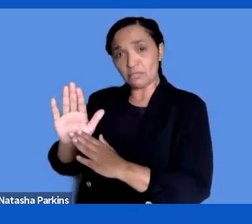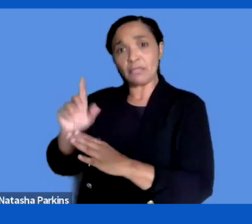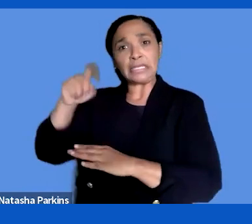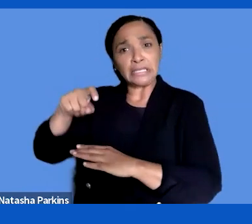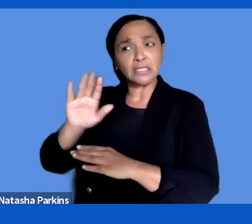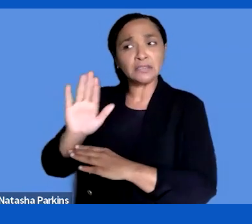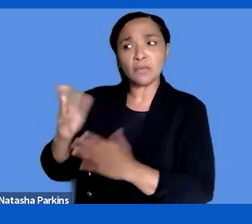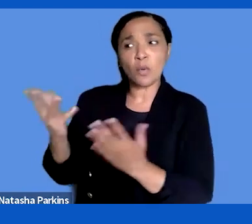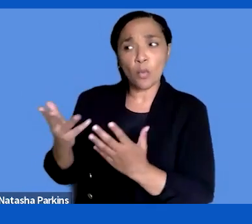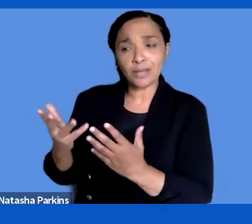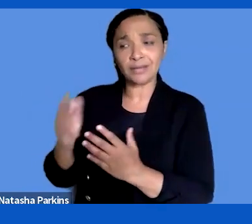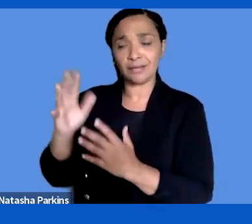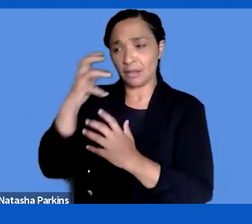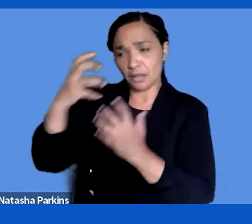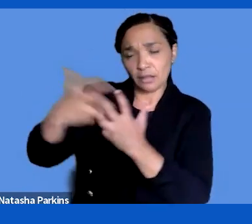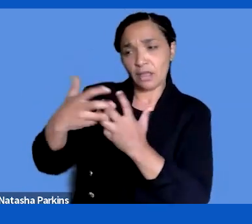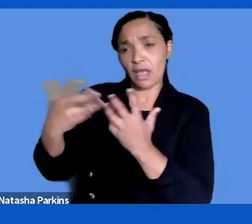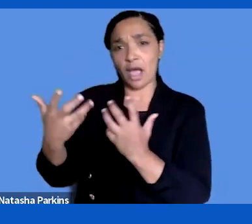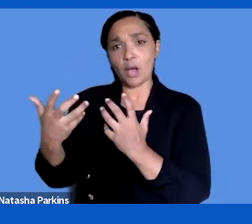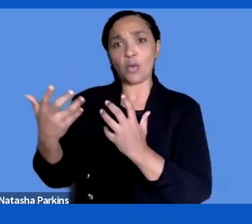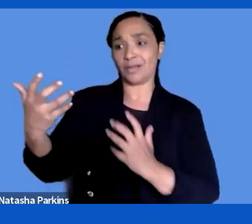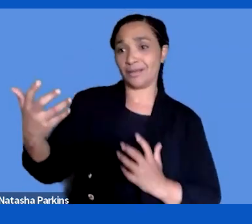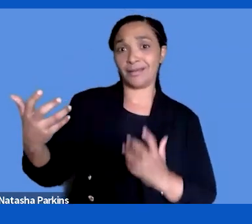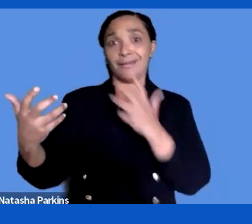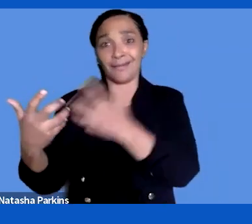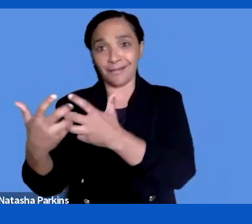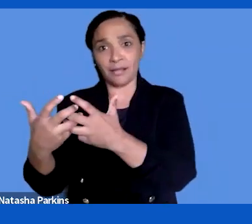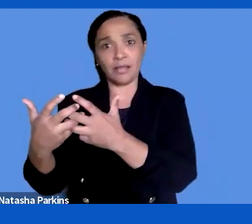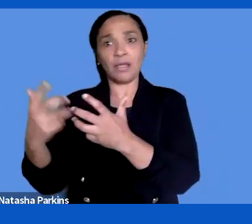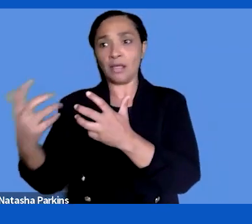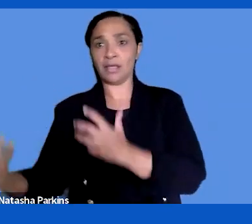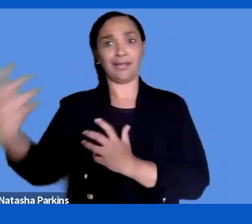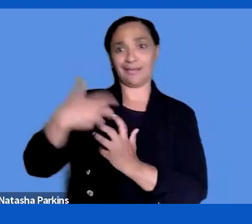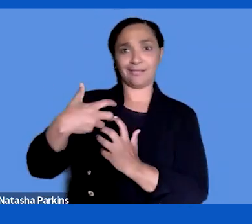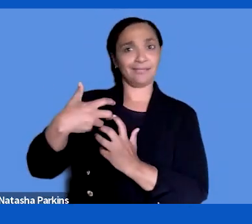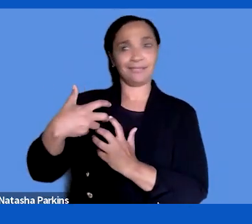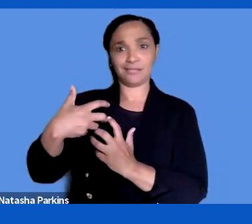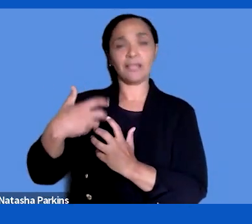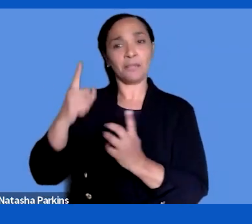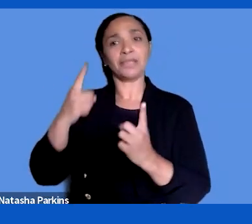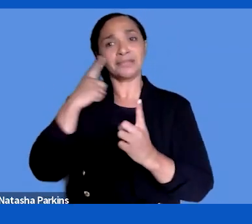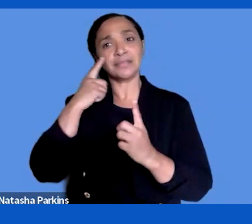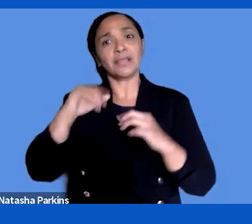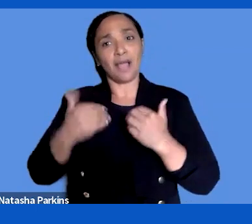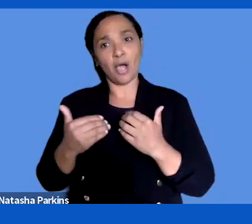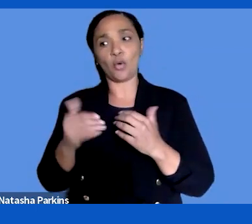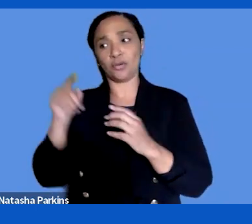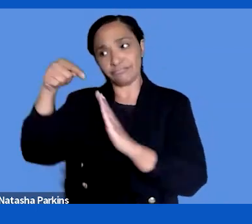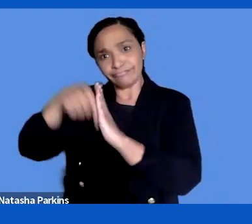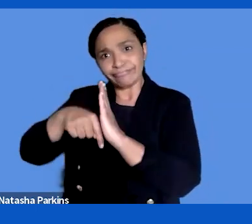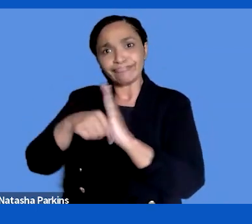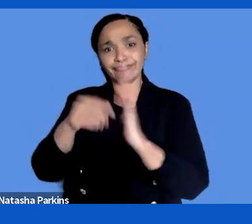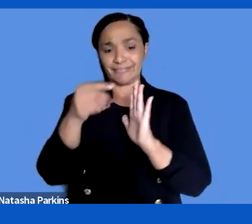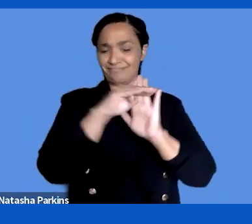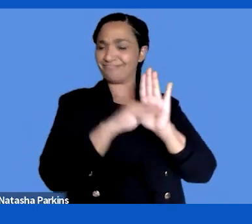the user and user experience and not too much focusing on the details of the guidelines. The